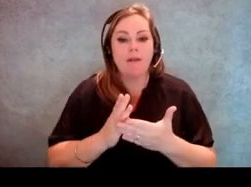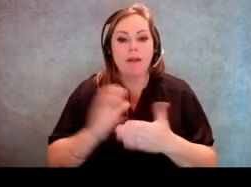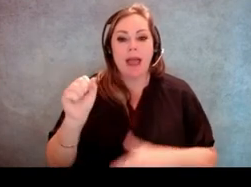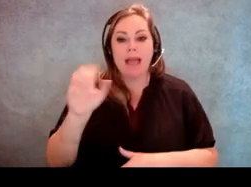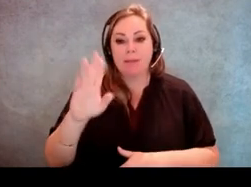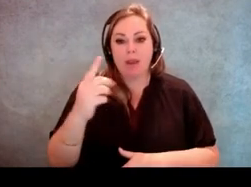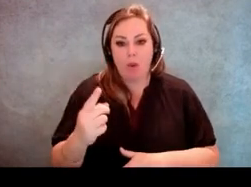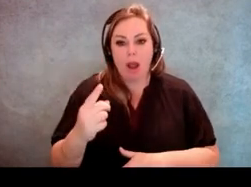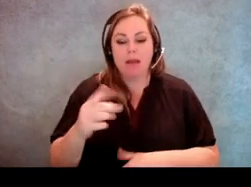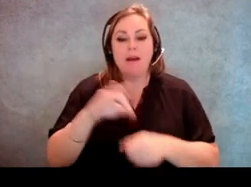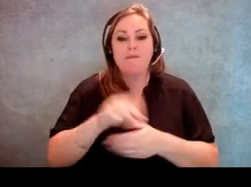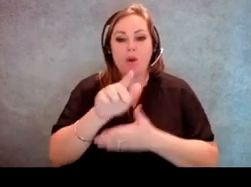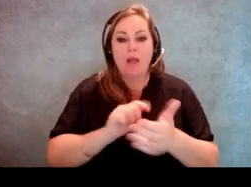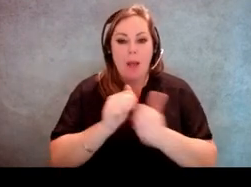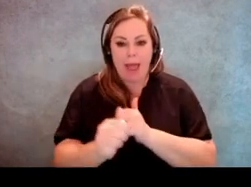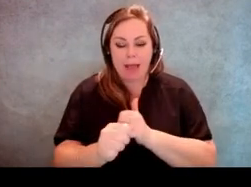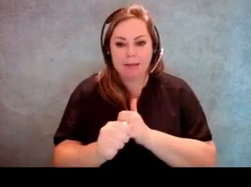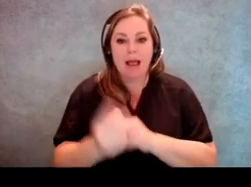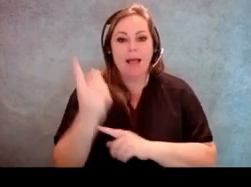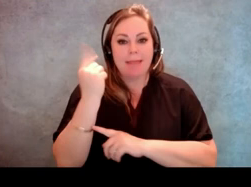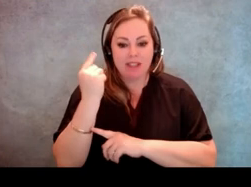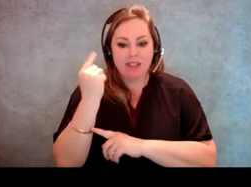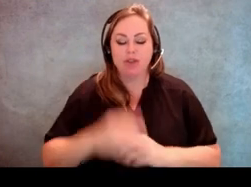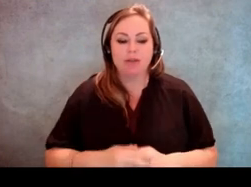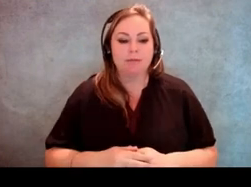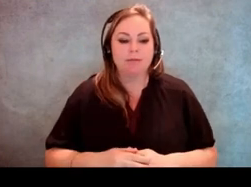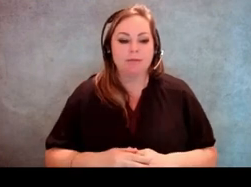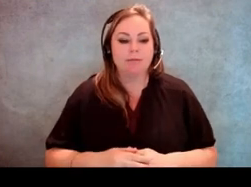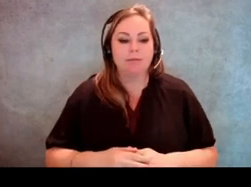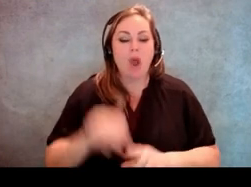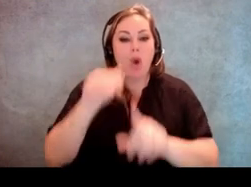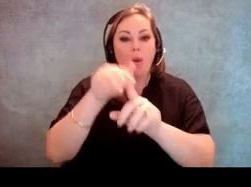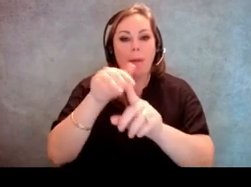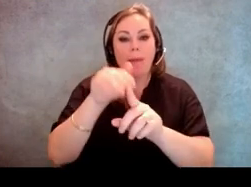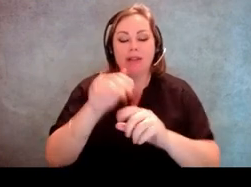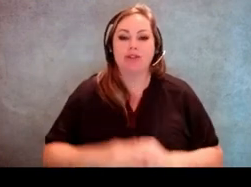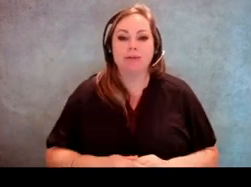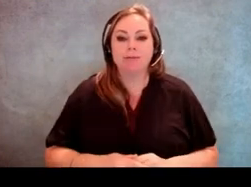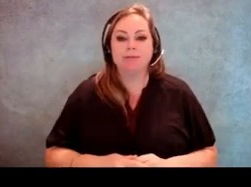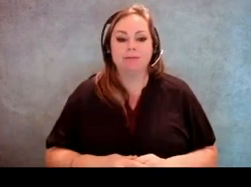or the voting law that was passed last year, is this reminder that the legislature